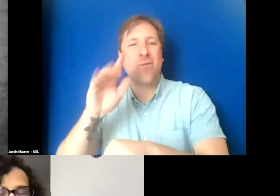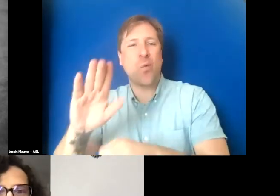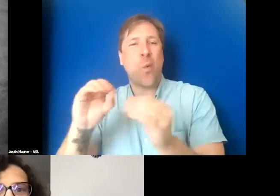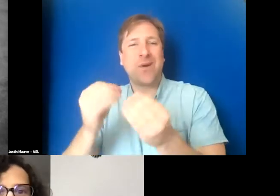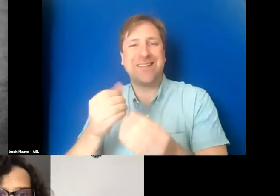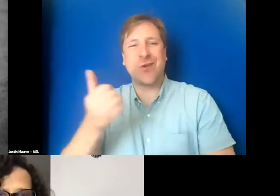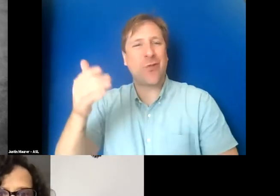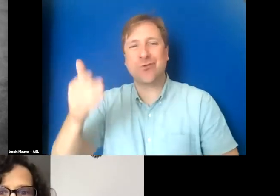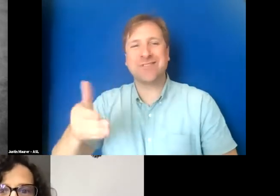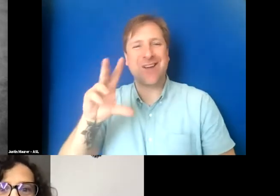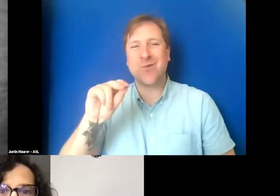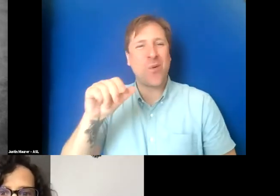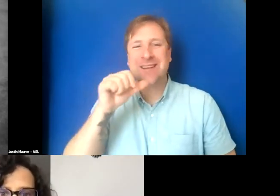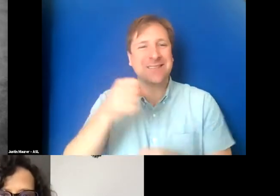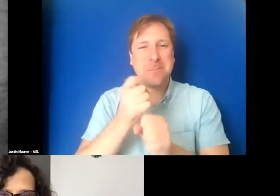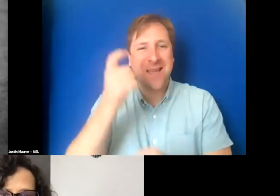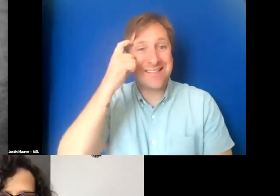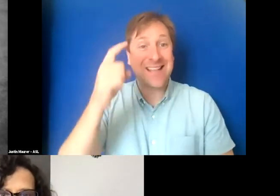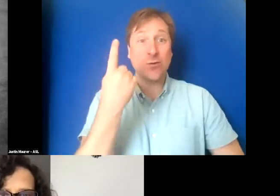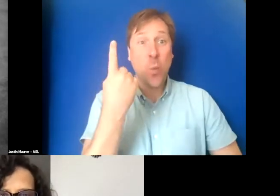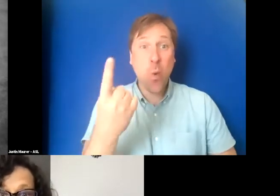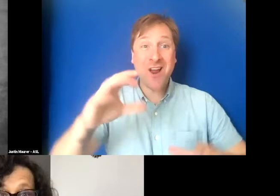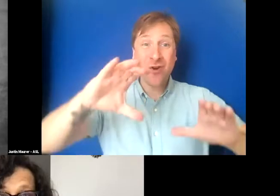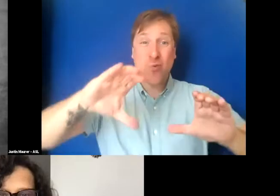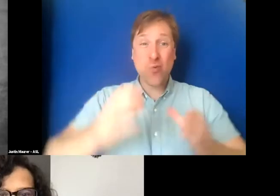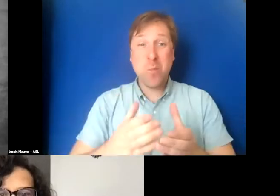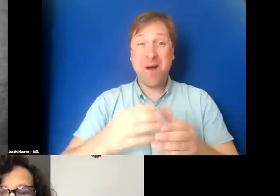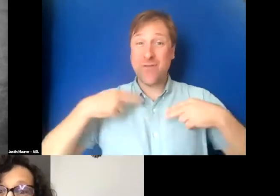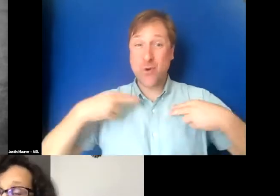That's nonsensical. It is one group of people, humans.